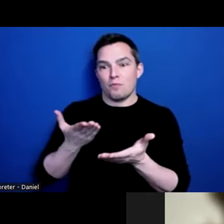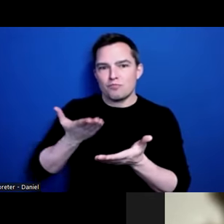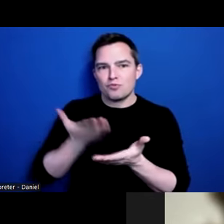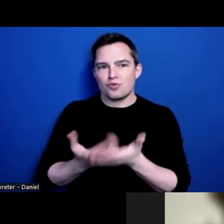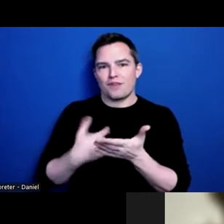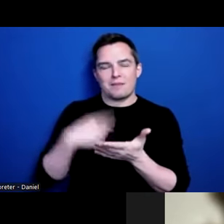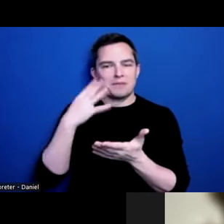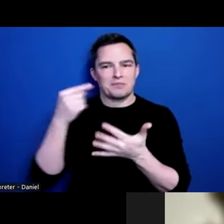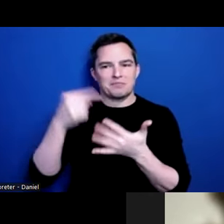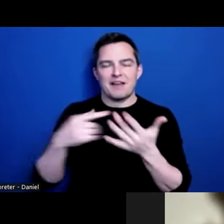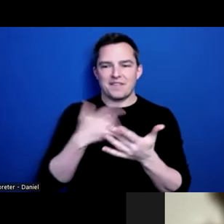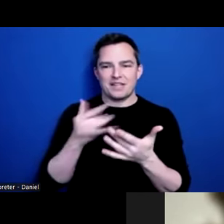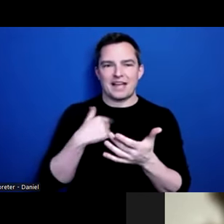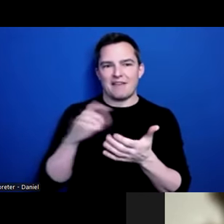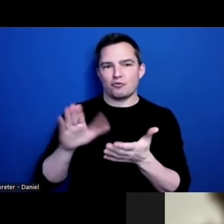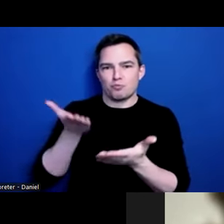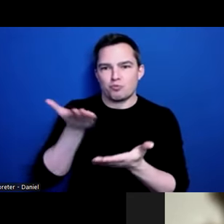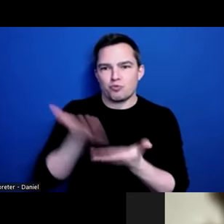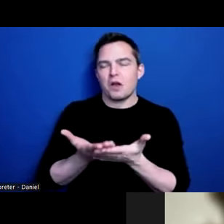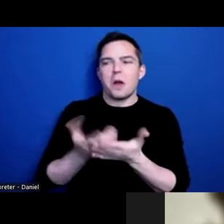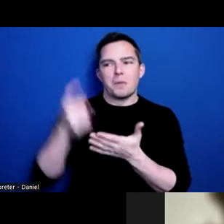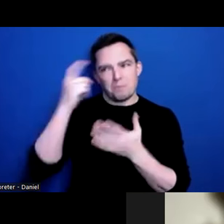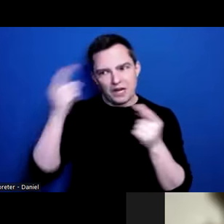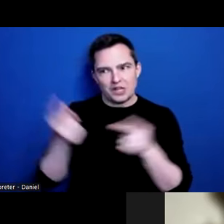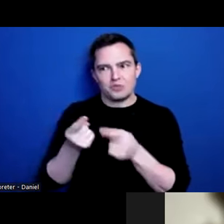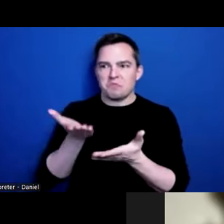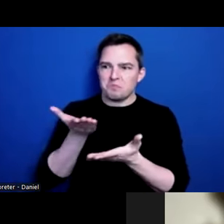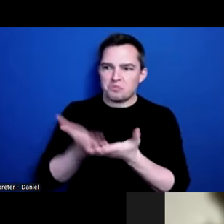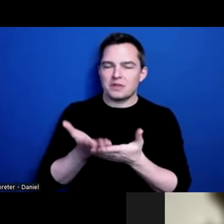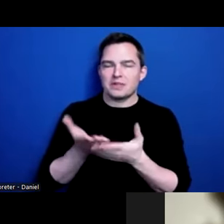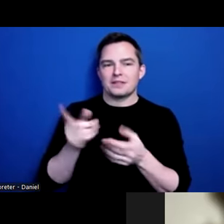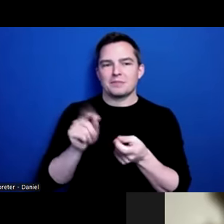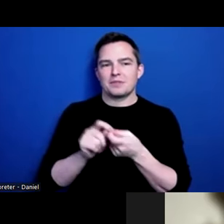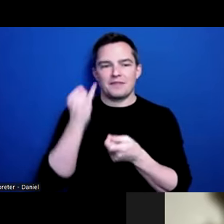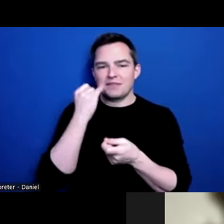I have to prove that I’ve had a brain injury, especially if it wasn’t diagnosed early on.”